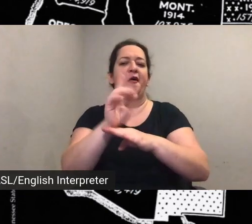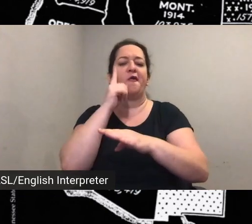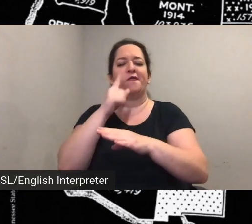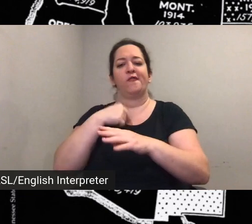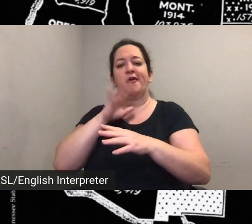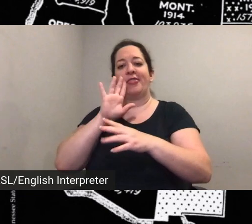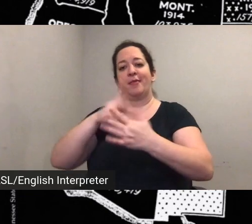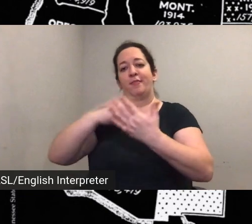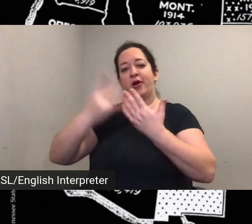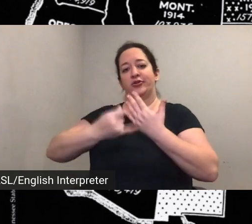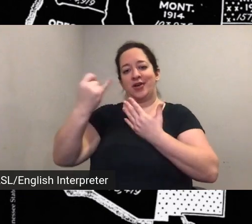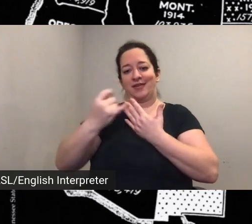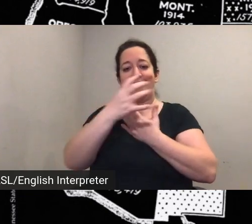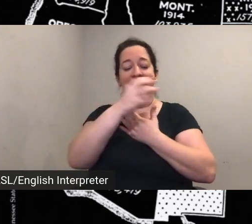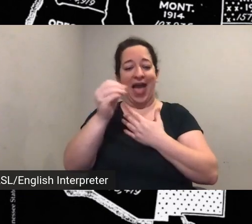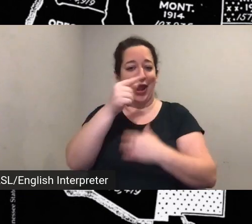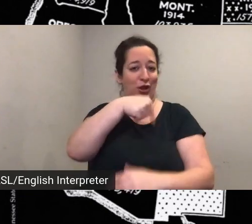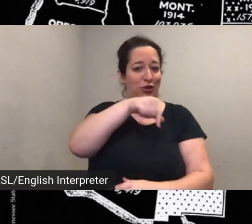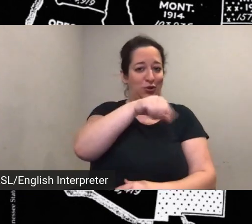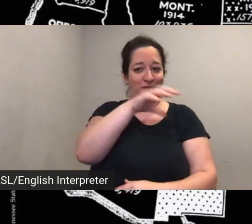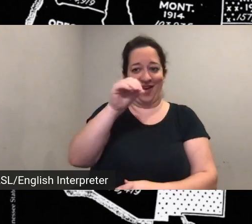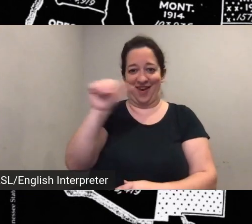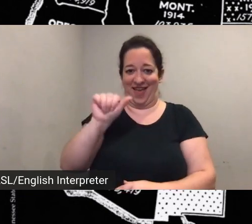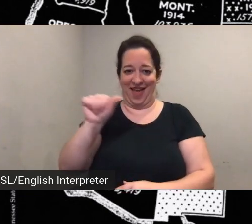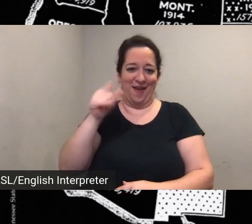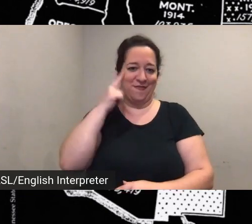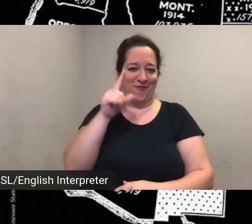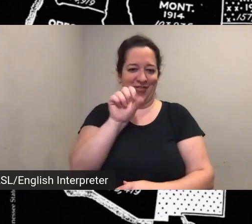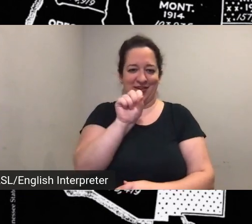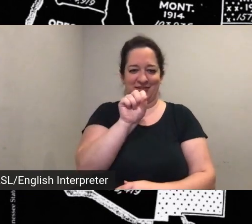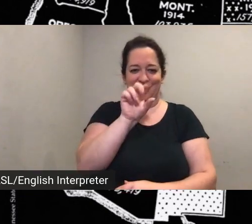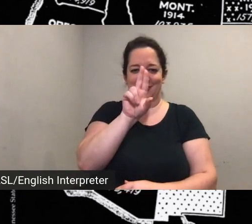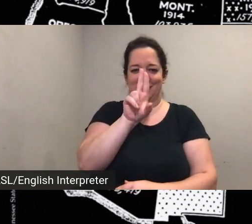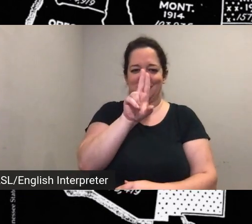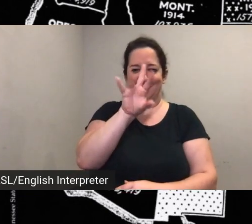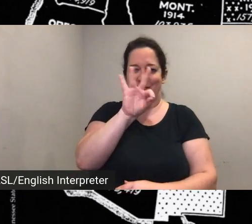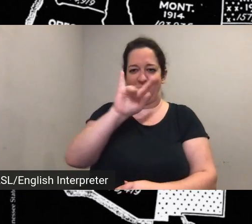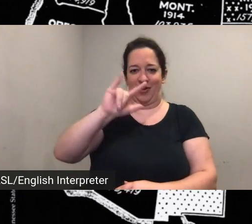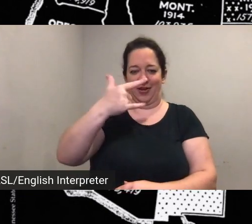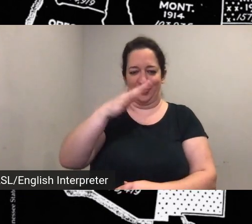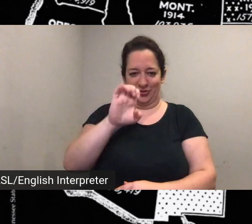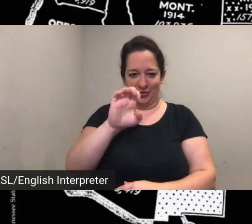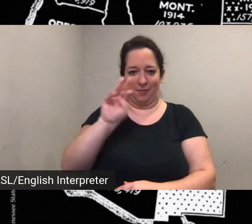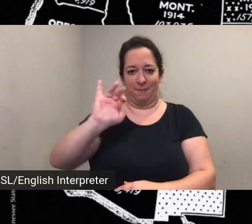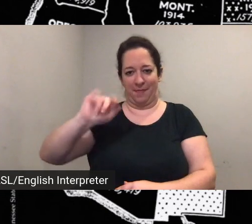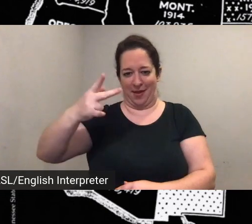project team so get your questions ready be sure to check out the suffragist map